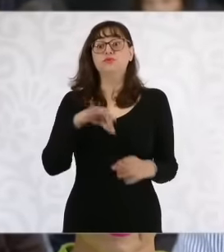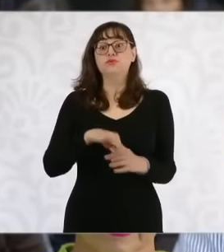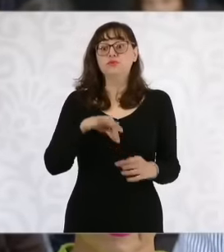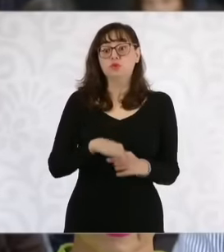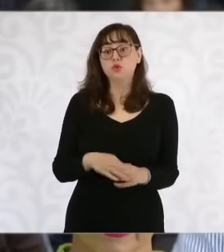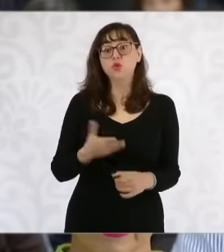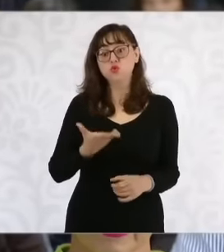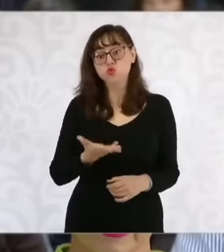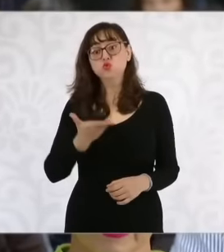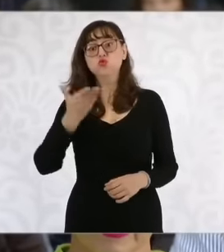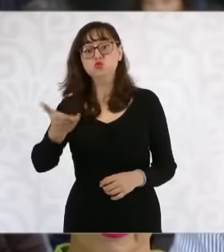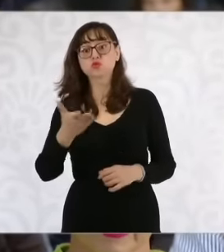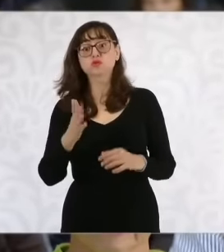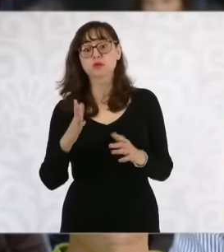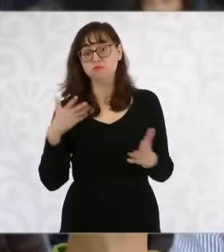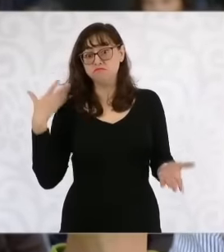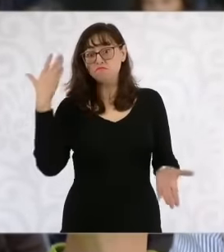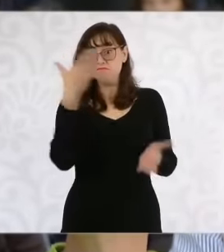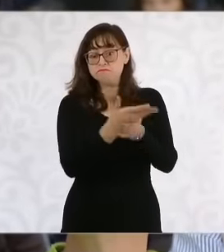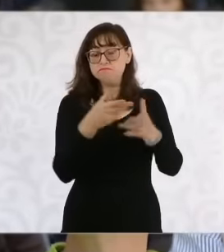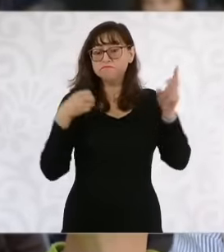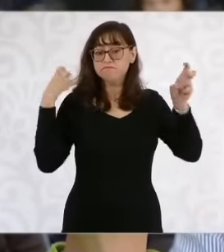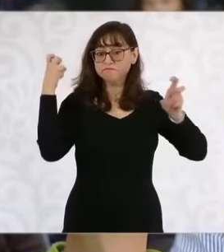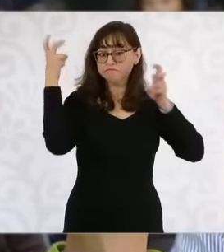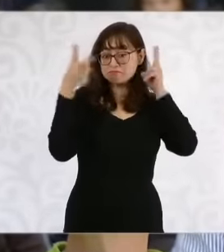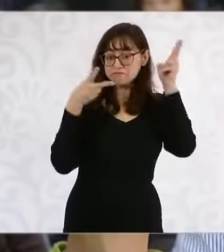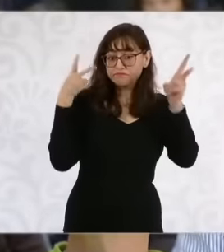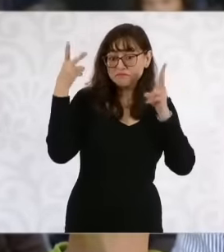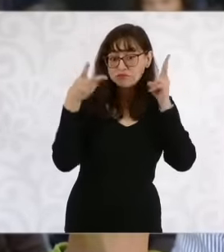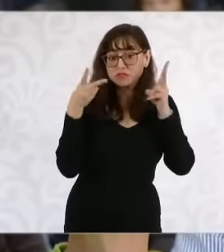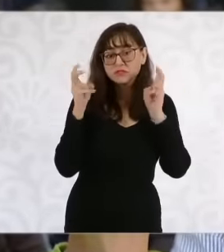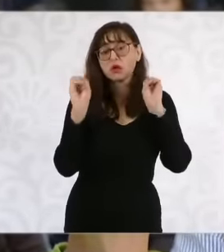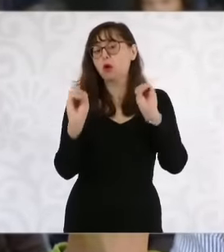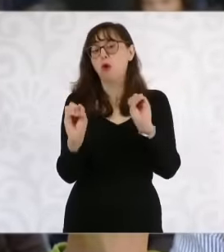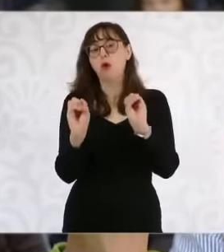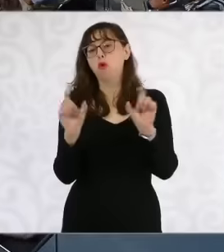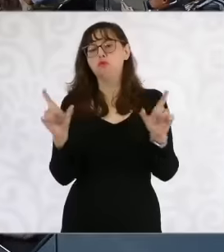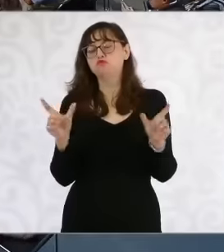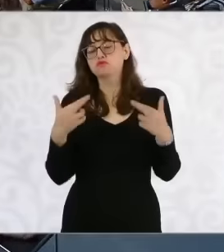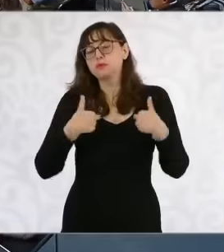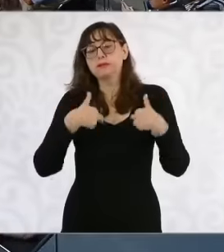cordial visit planned, eh, directly, or if you plan to send a delegation, those would be my